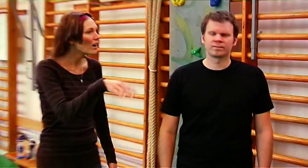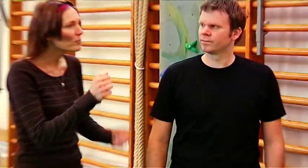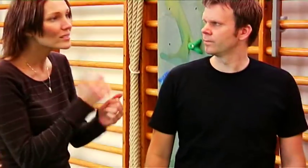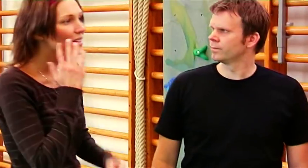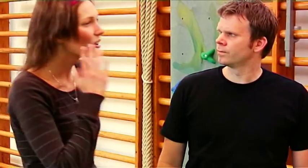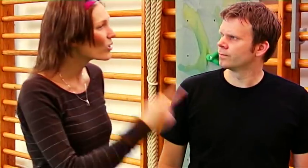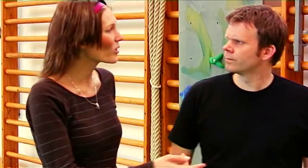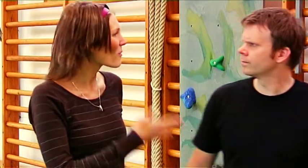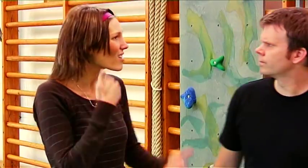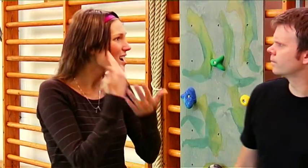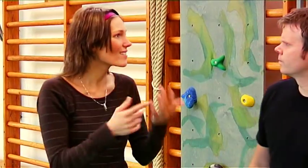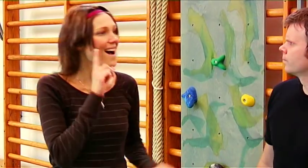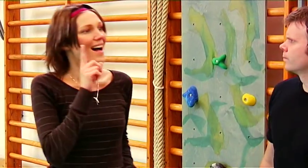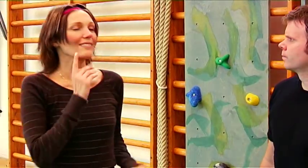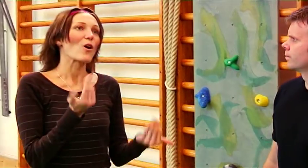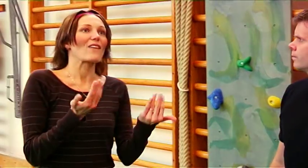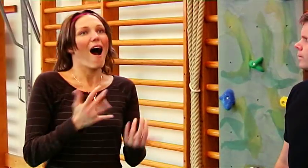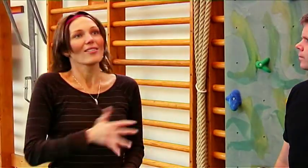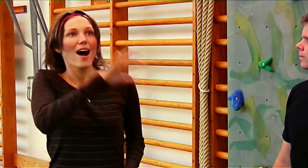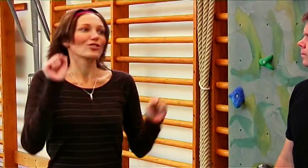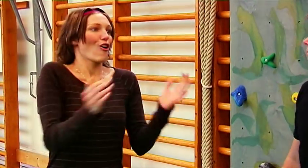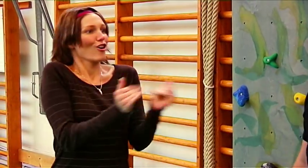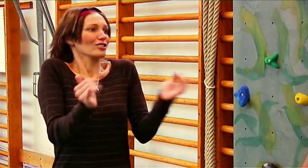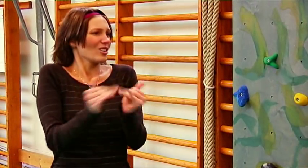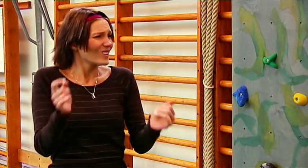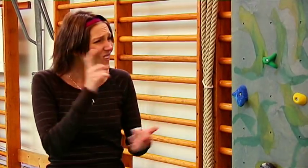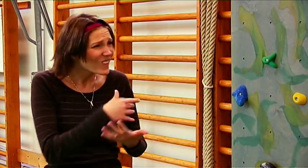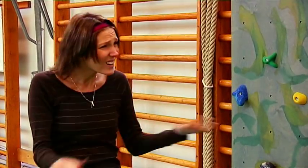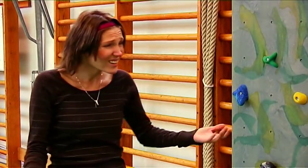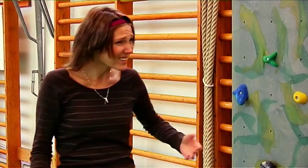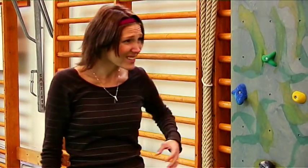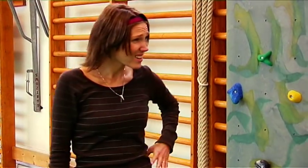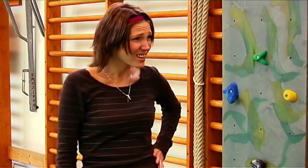But please, you can't always expect that everything's gonna be free,- it just isn't!